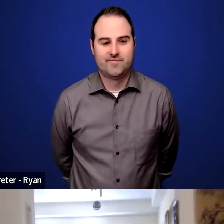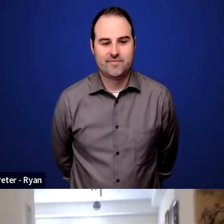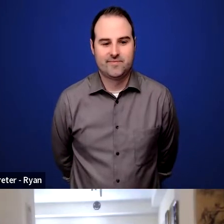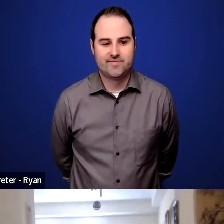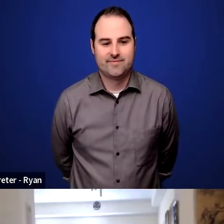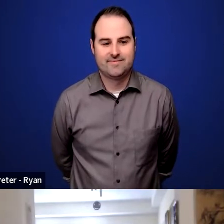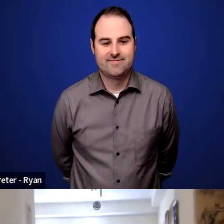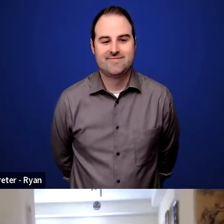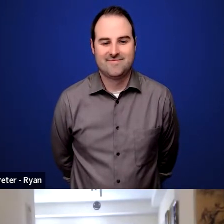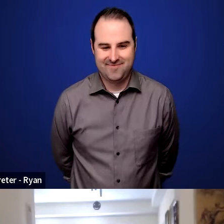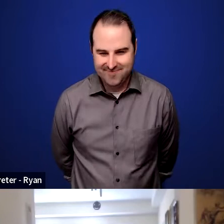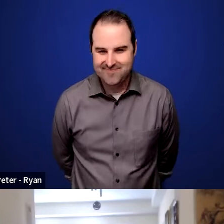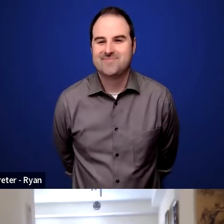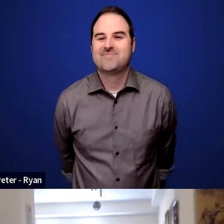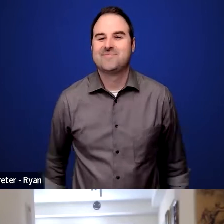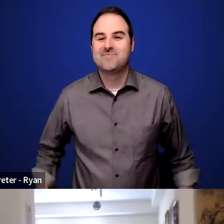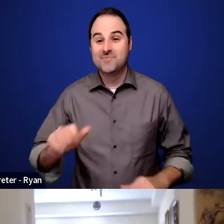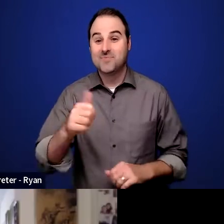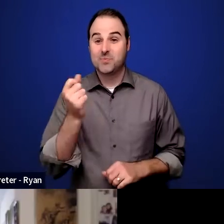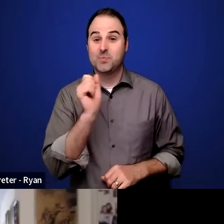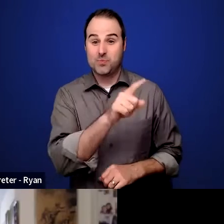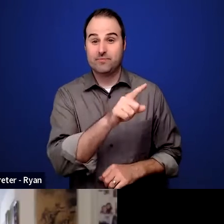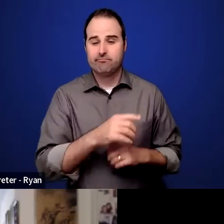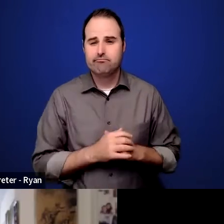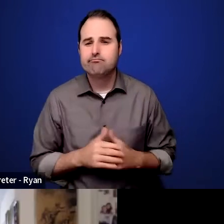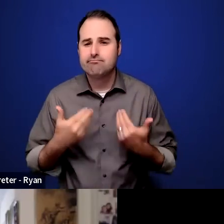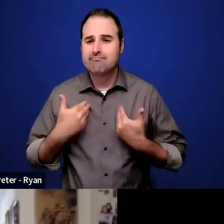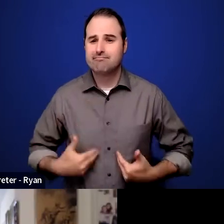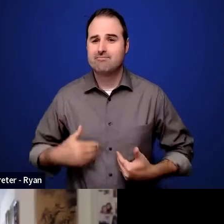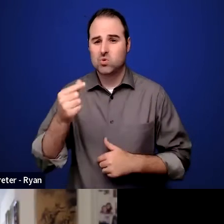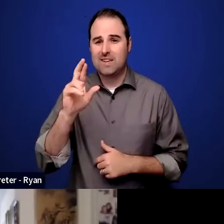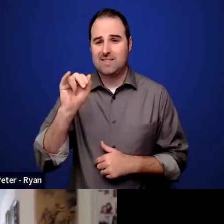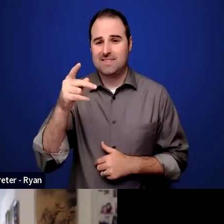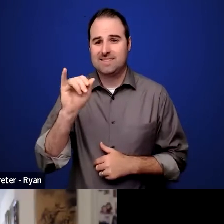I am a graphic designer and create visual content for print and the web.